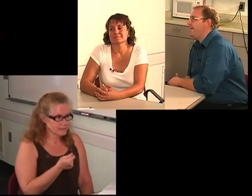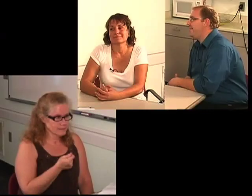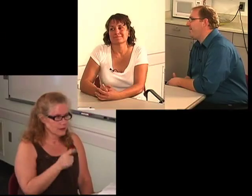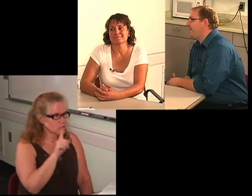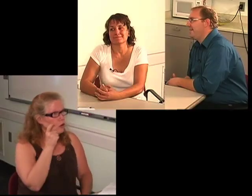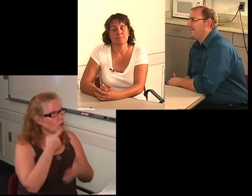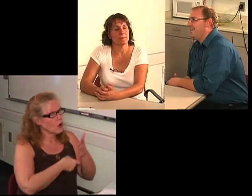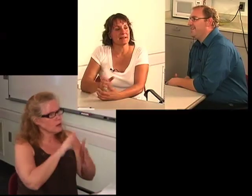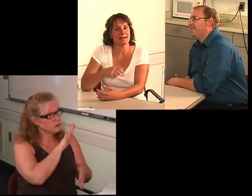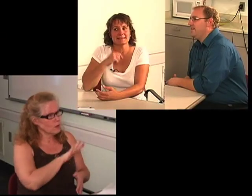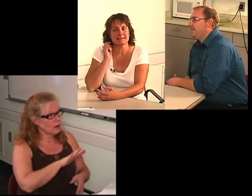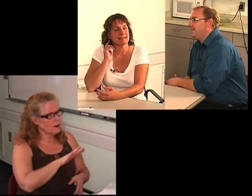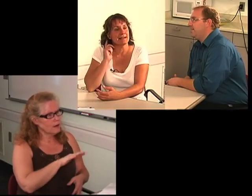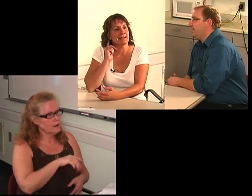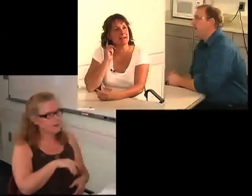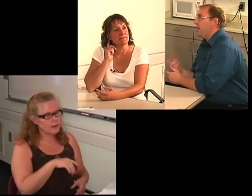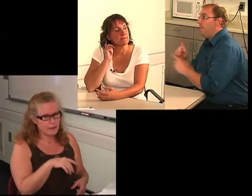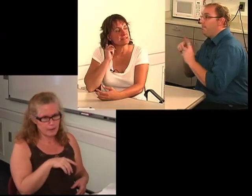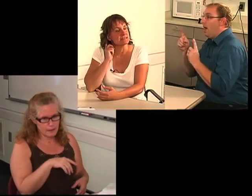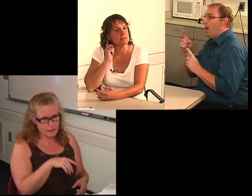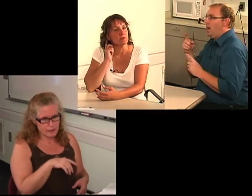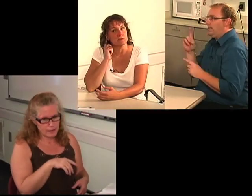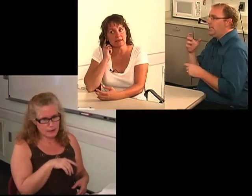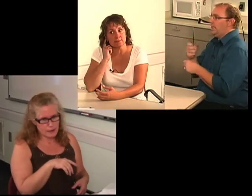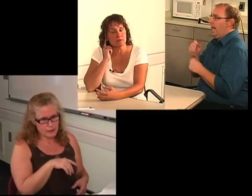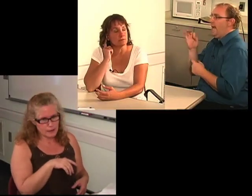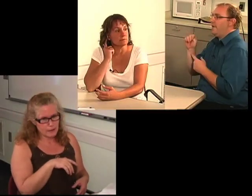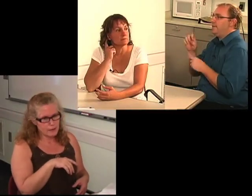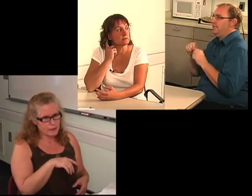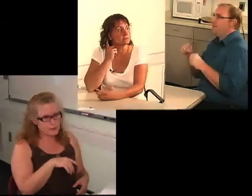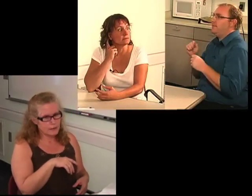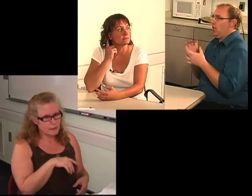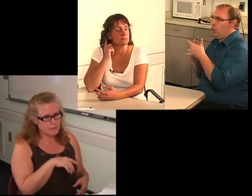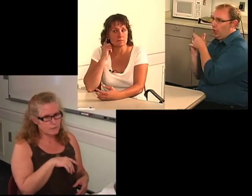C: But it does have the FM system.